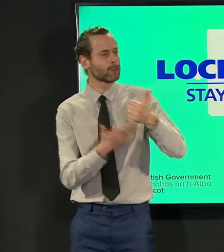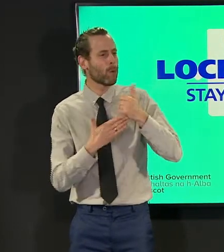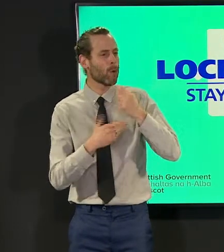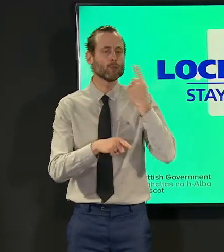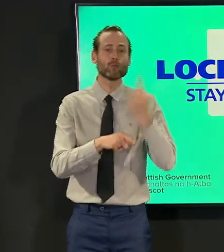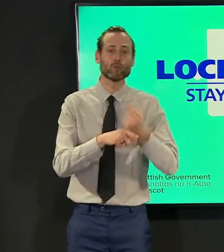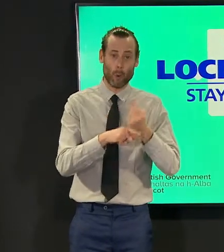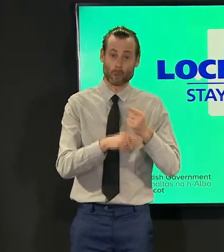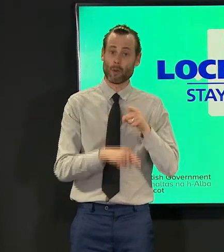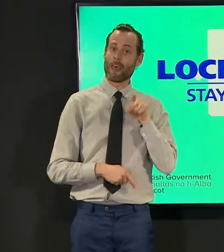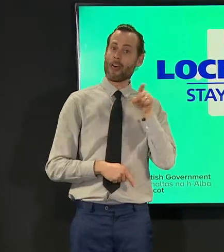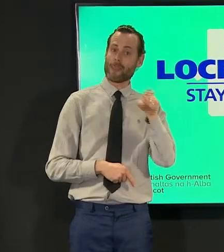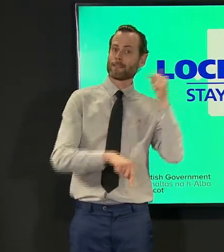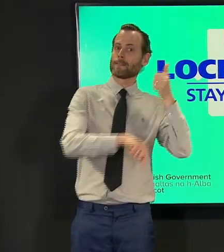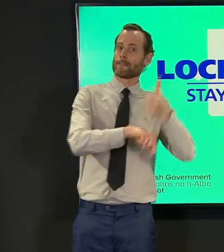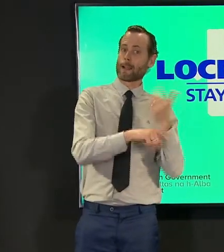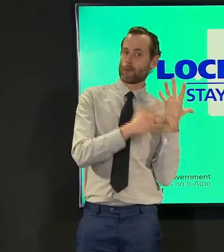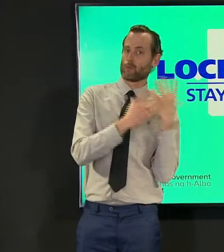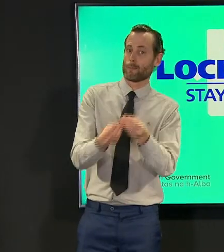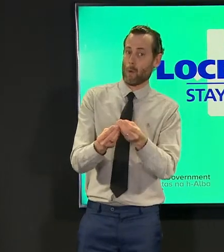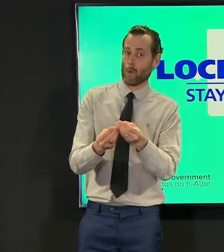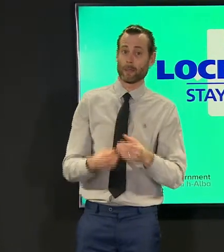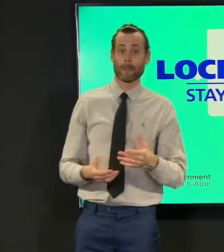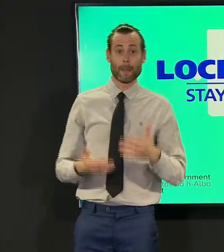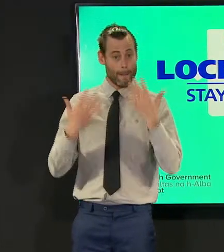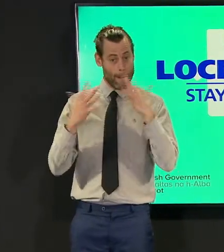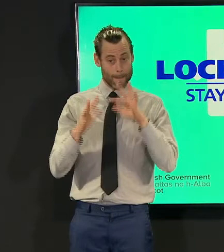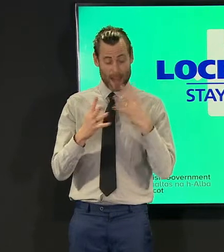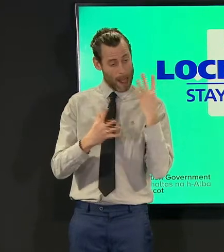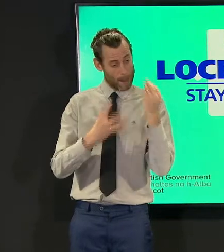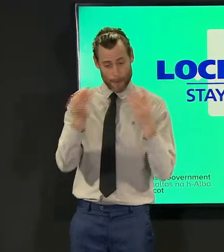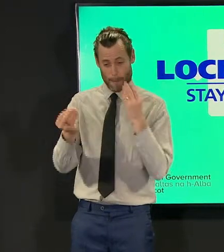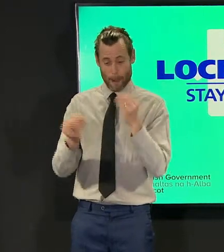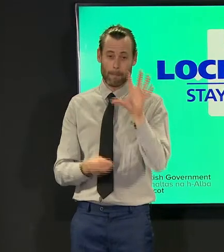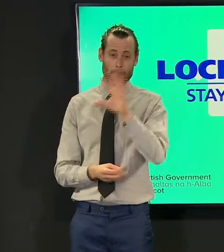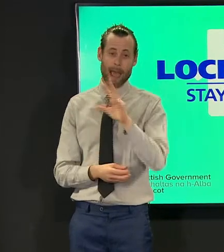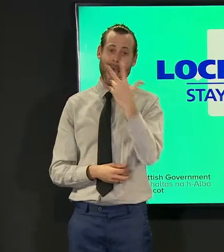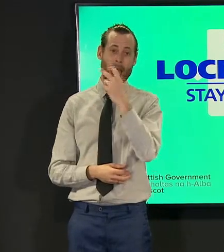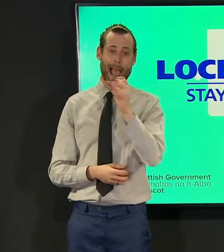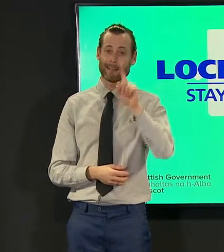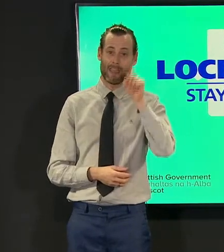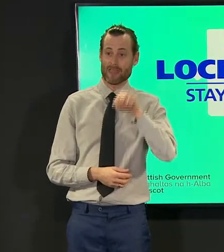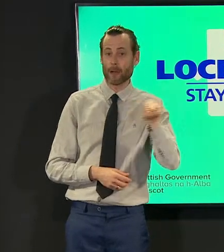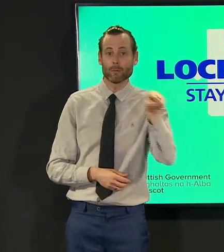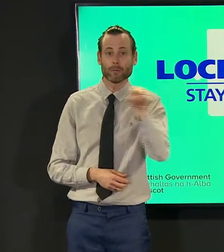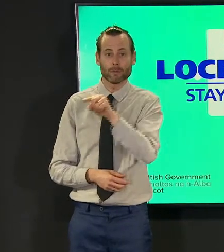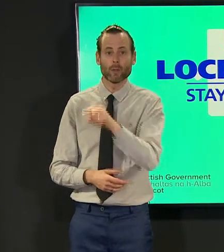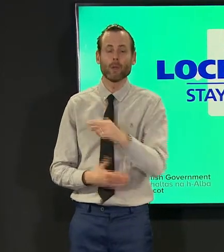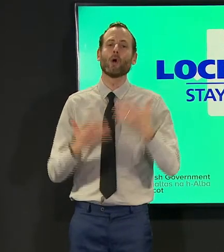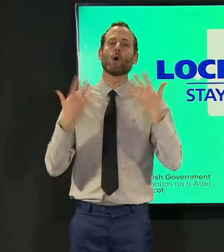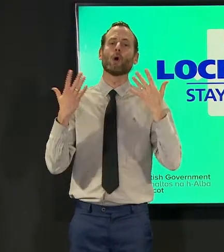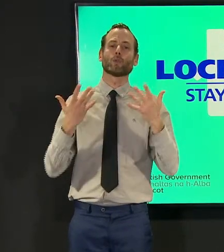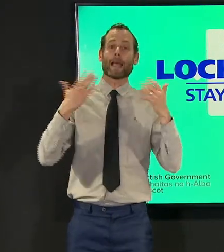80 or nearly 80,000 occasions today we are formally launching a new service